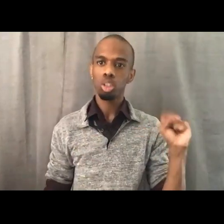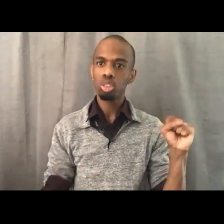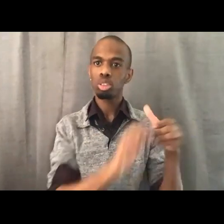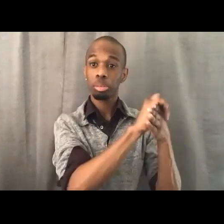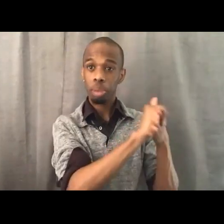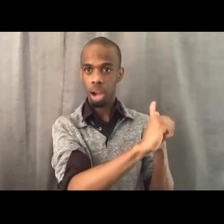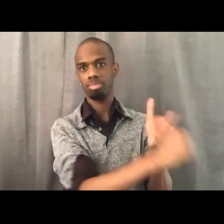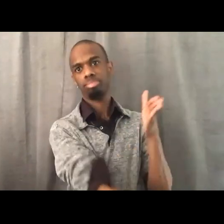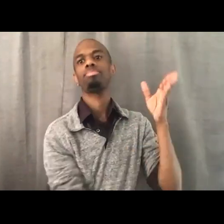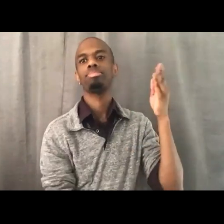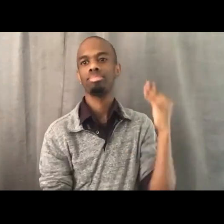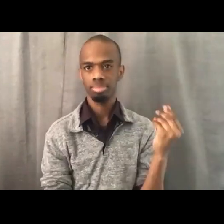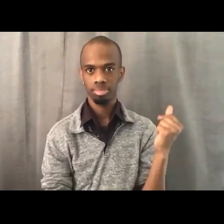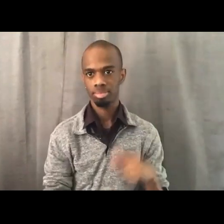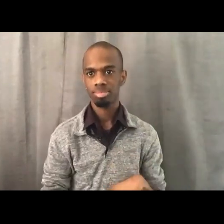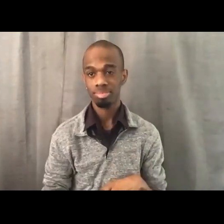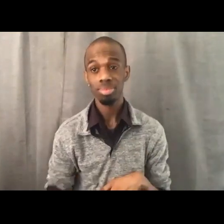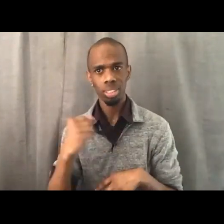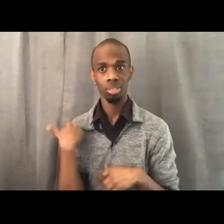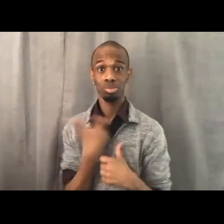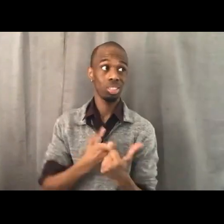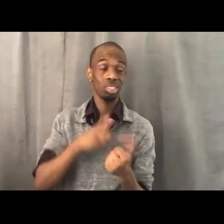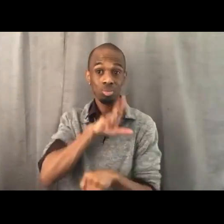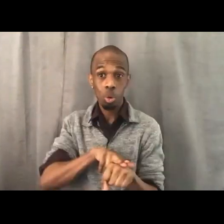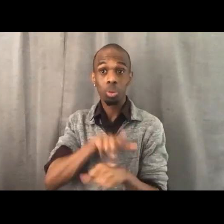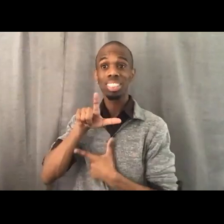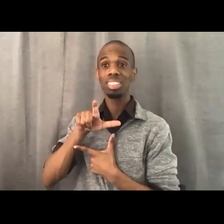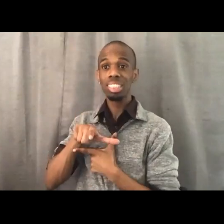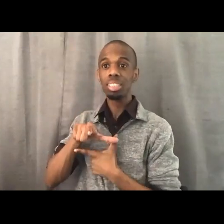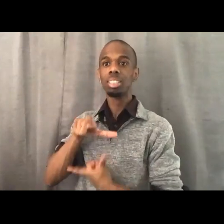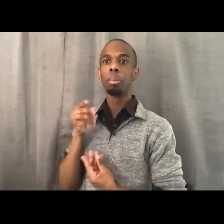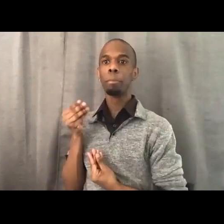I spoke this morning with Roland Martin,